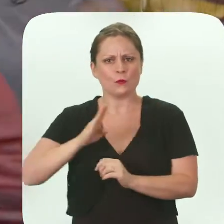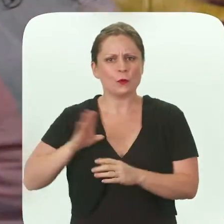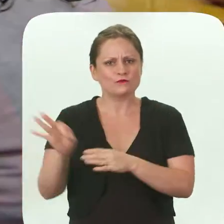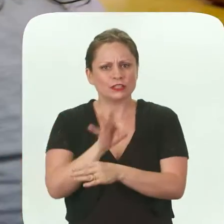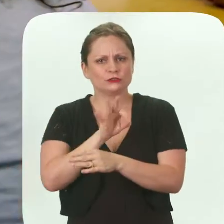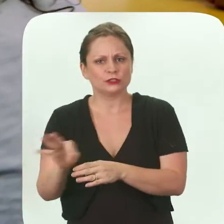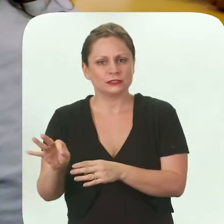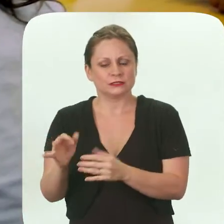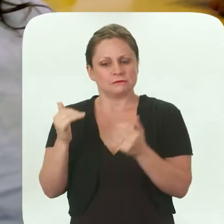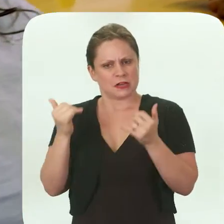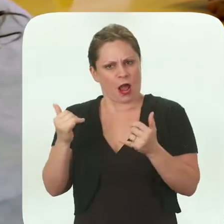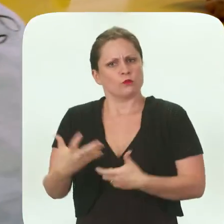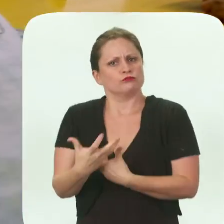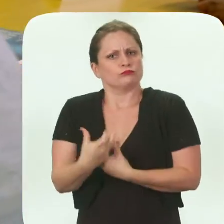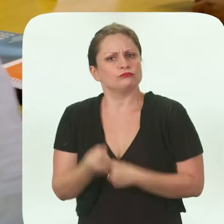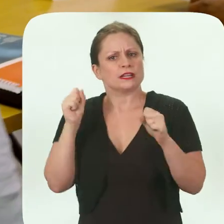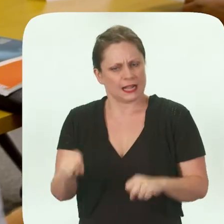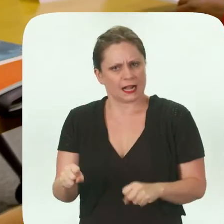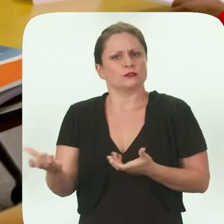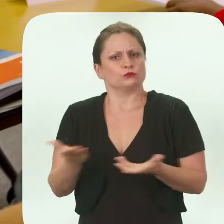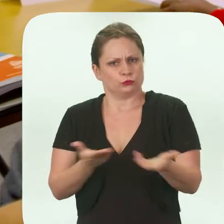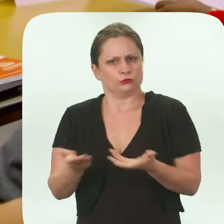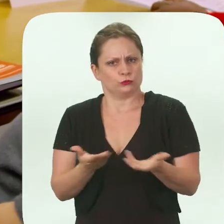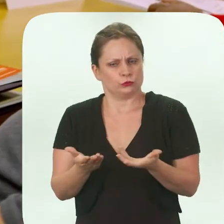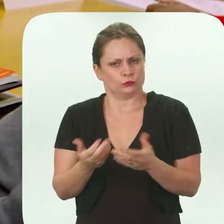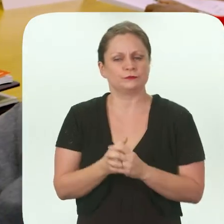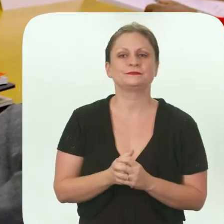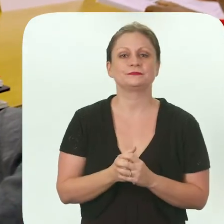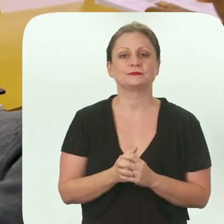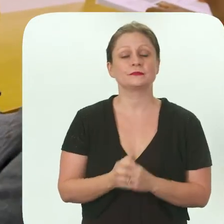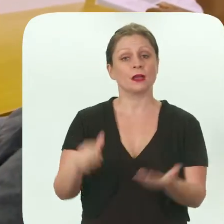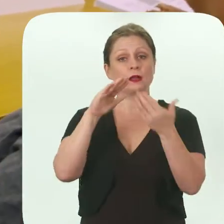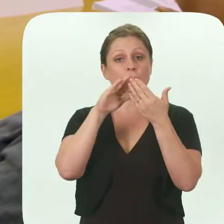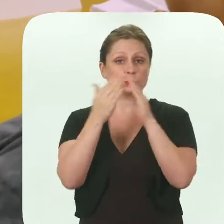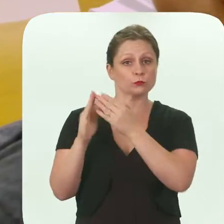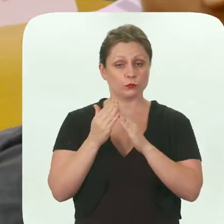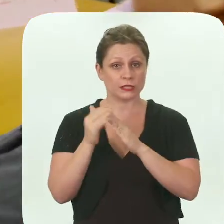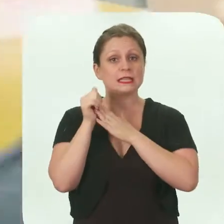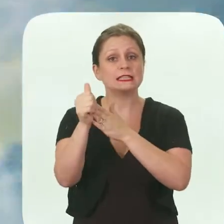to having the confidence to serve. Community Leadership Academy is one